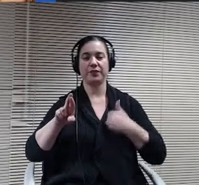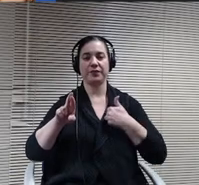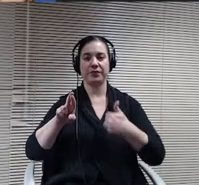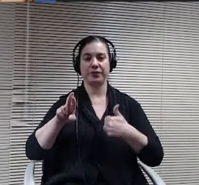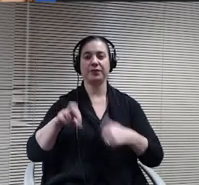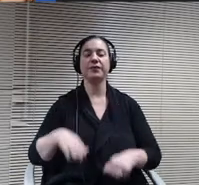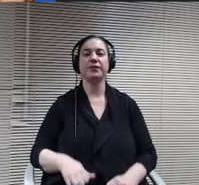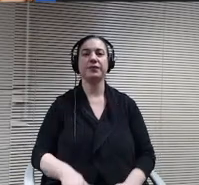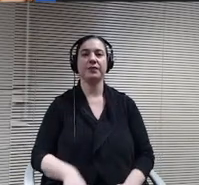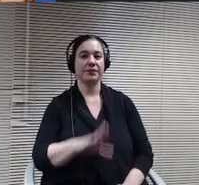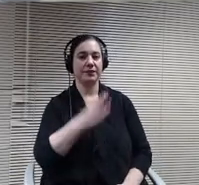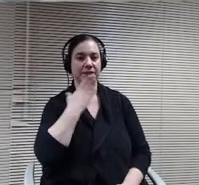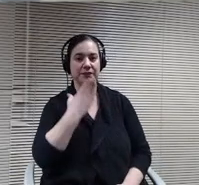With seven eyes, the motion